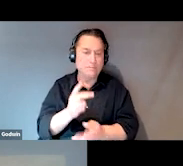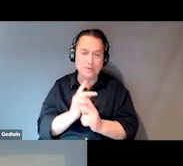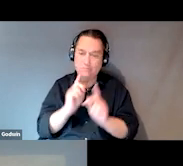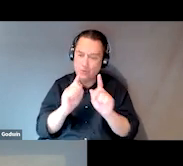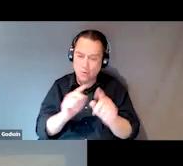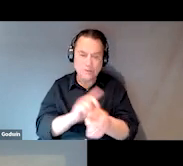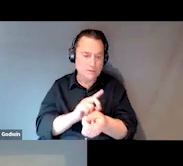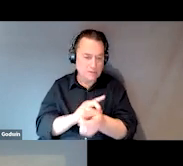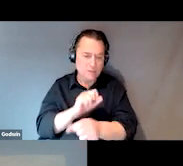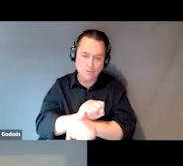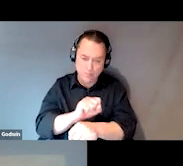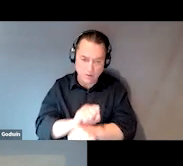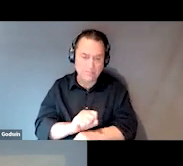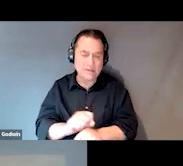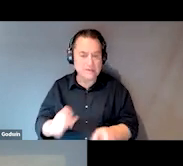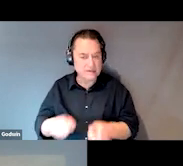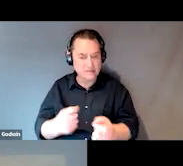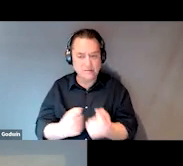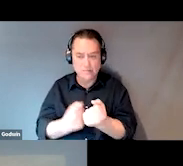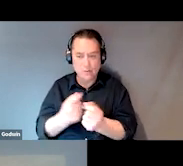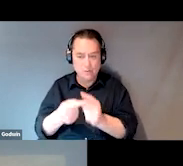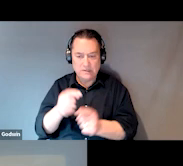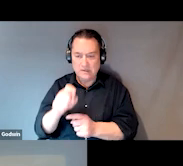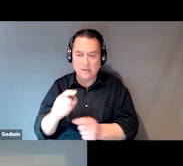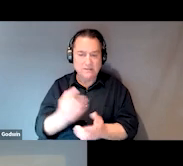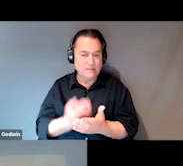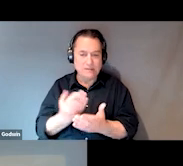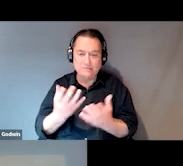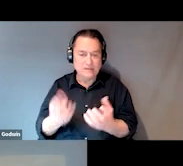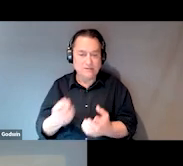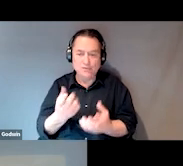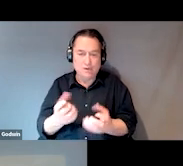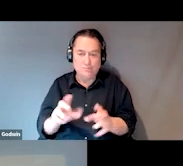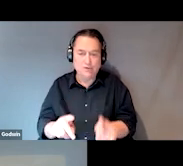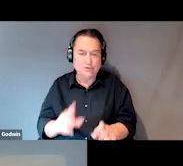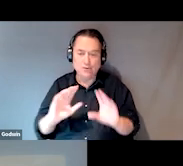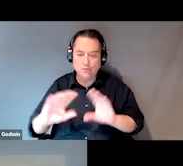to provide support as they need. Just sometimes, they just wanna have someone to talk to that's not a staff member.